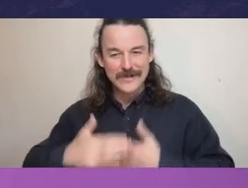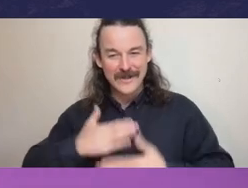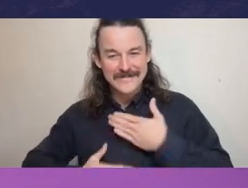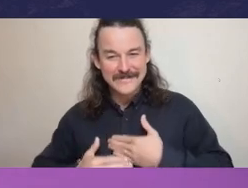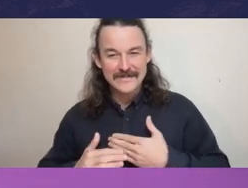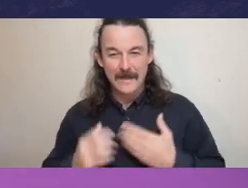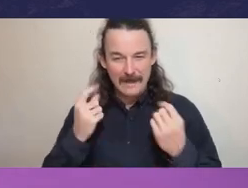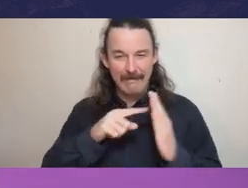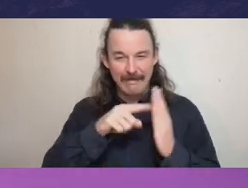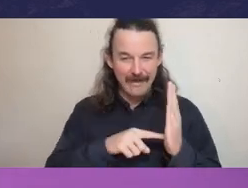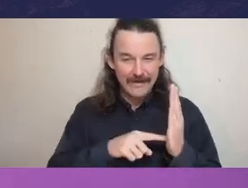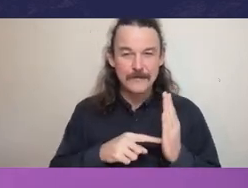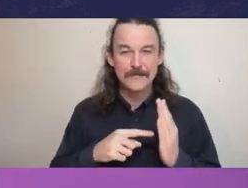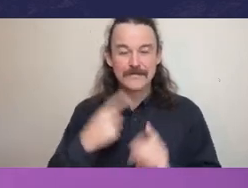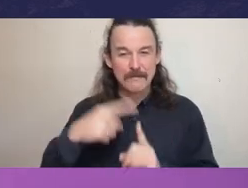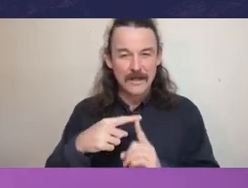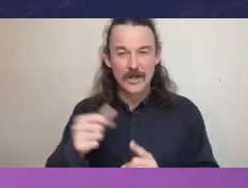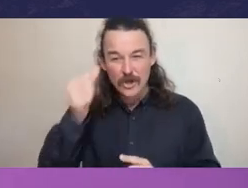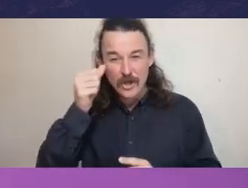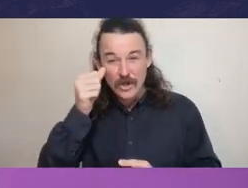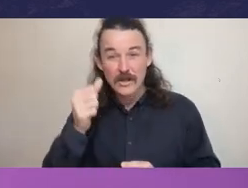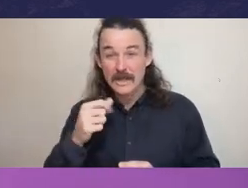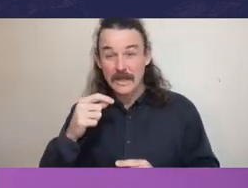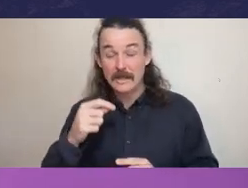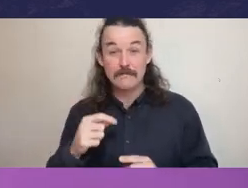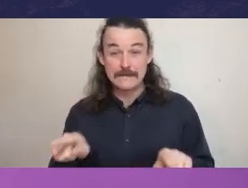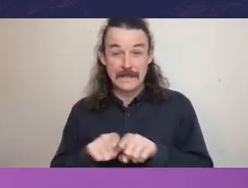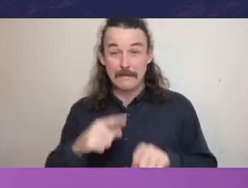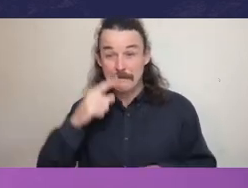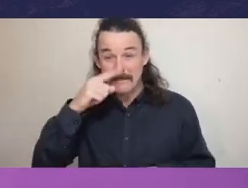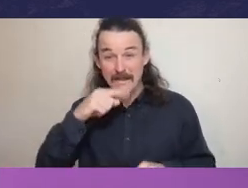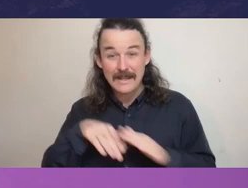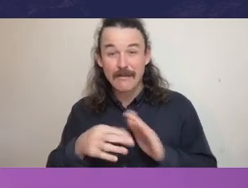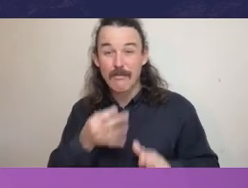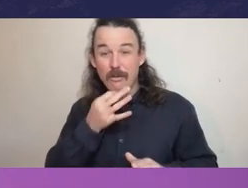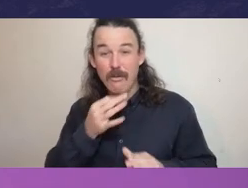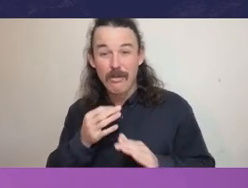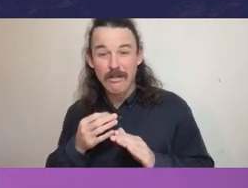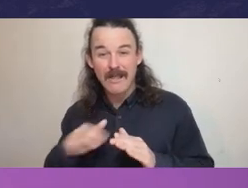even starting with the small areas where things might not be done precisely as they should be,